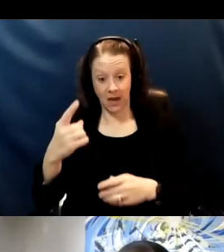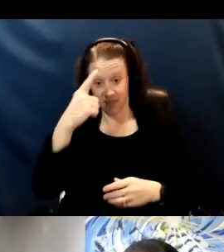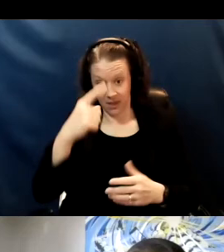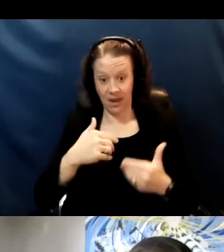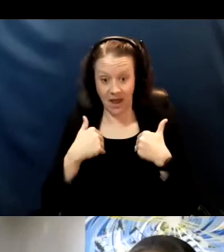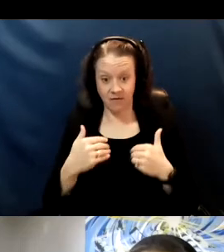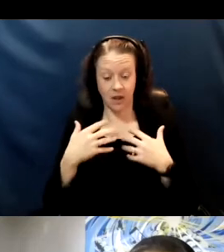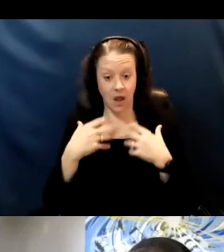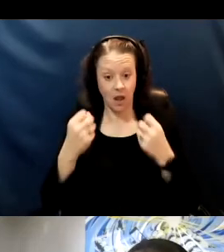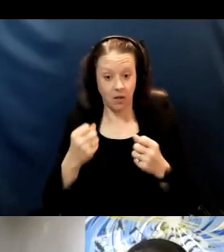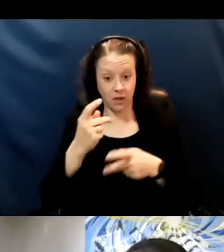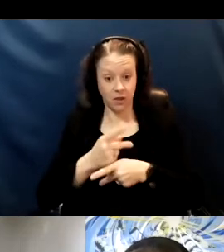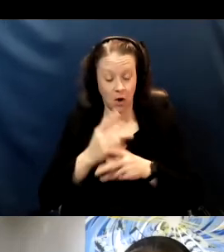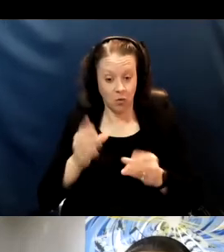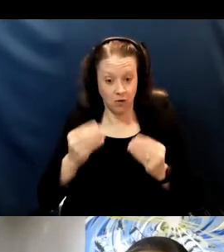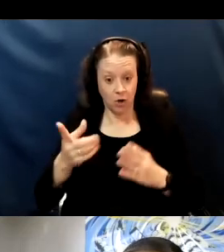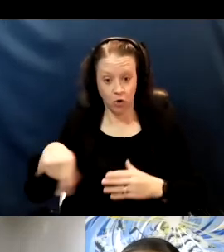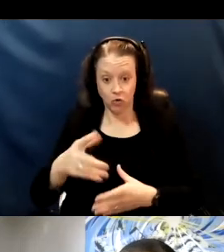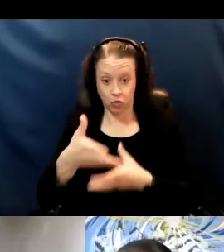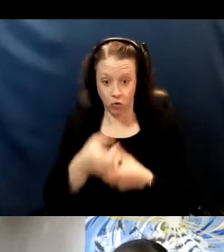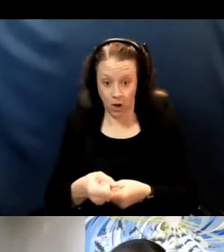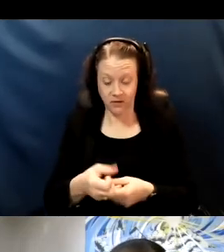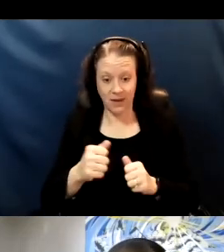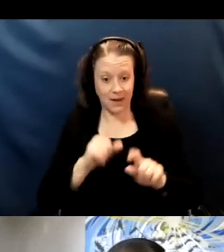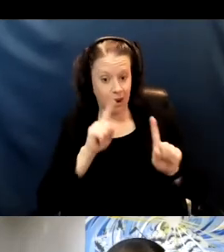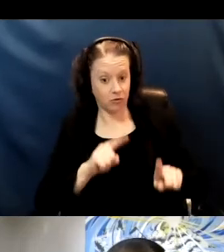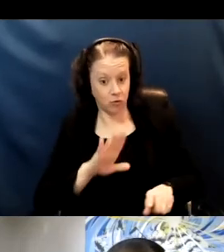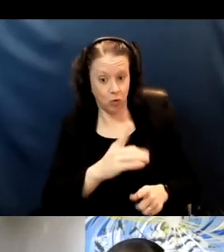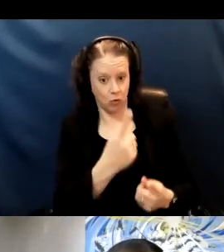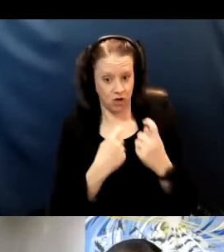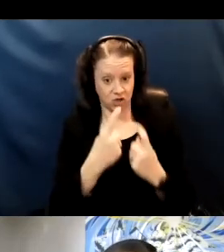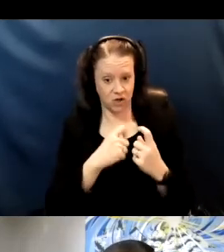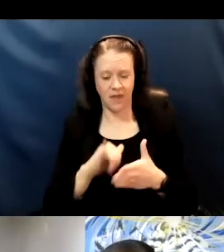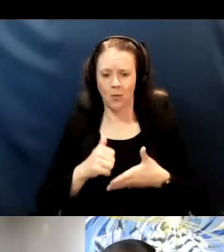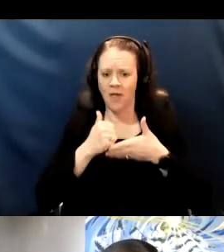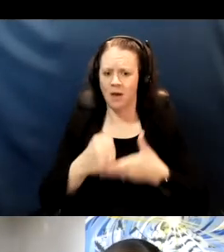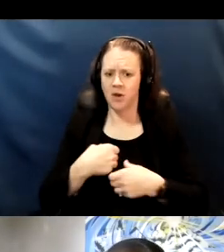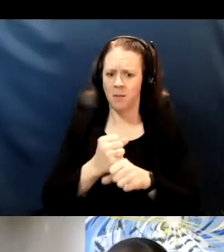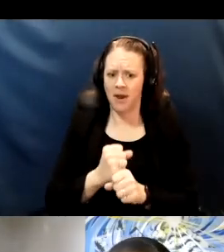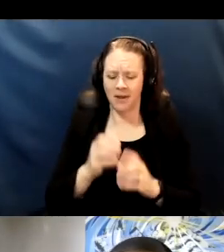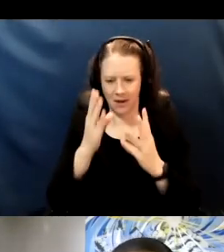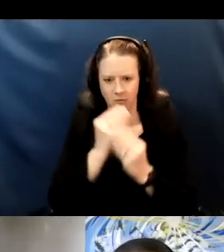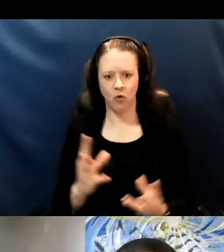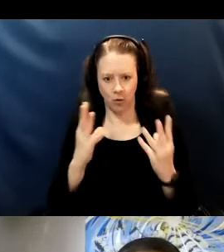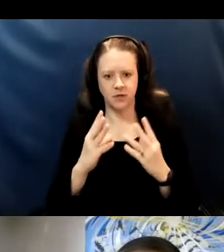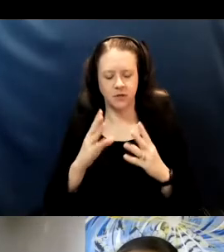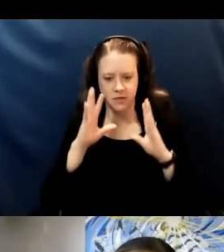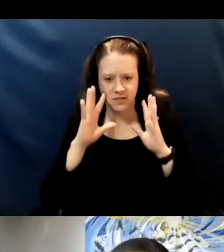that you can trust and can answer questions can really help make an informed decision. As a healthcare provider, myself who is on social media